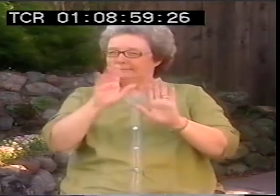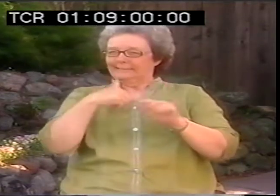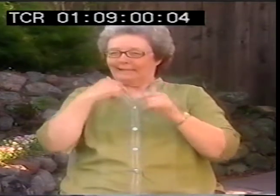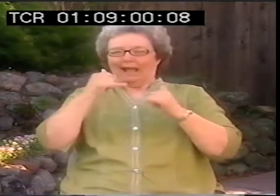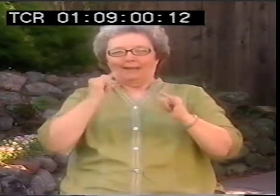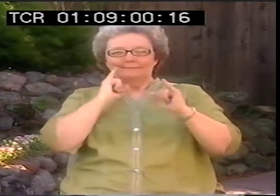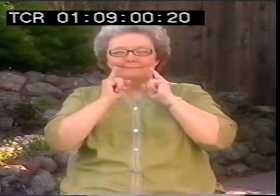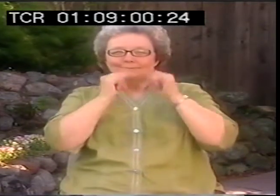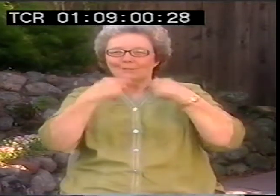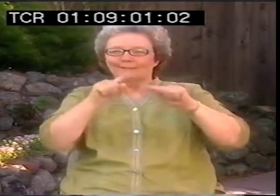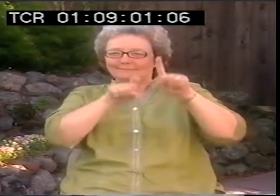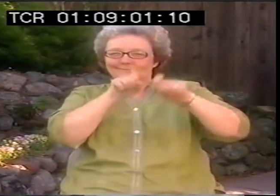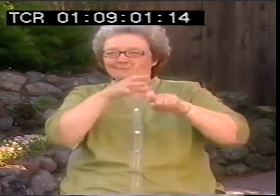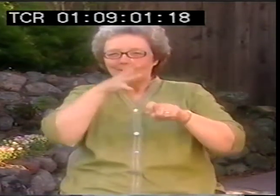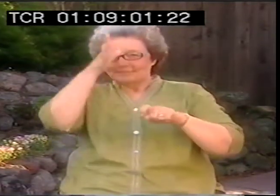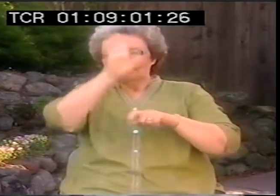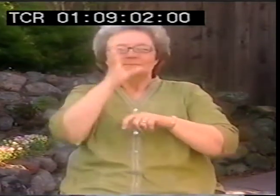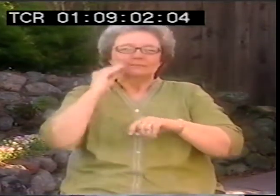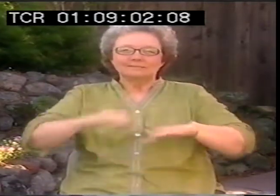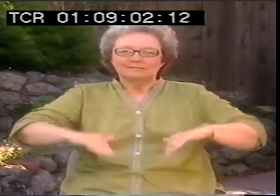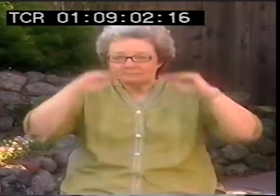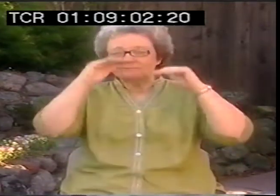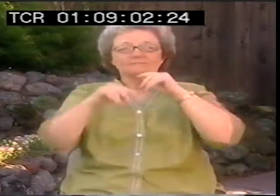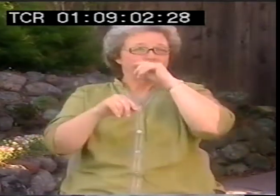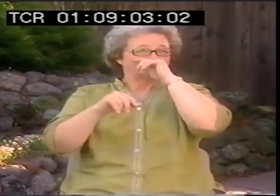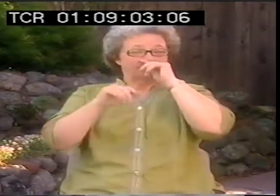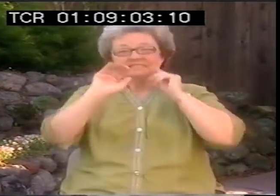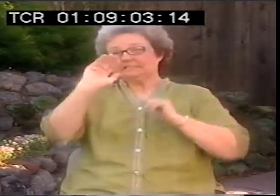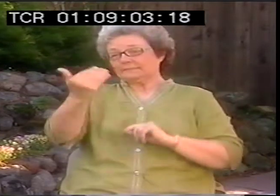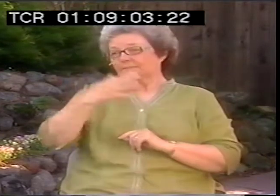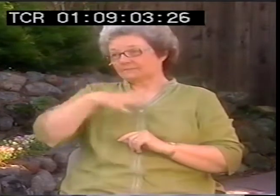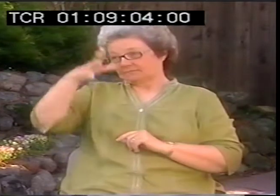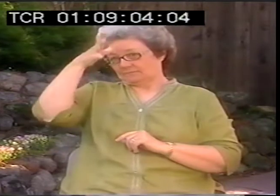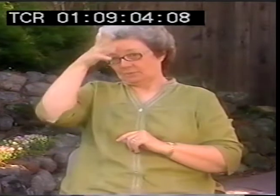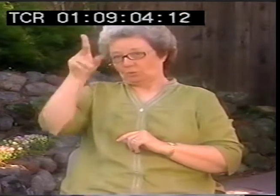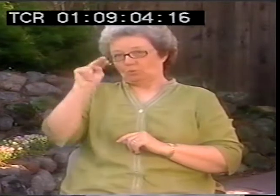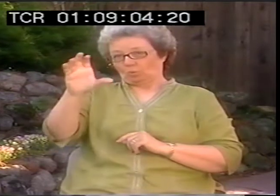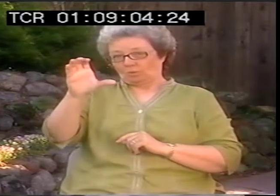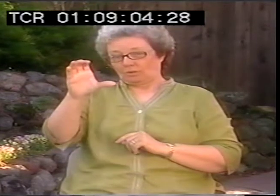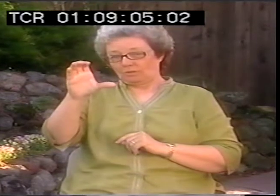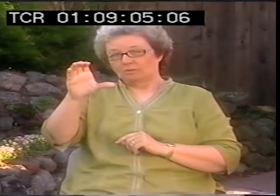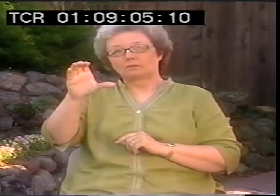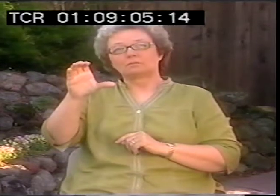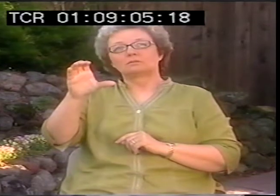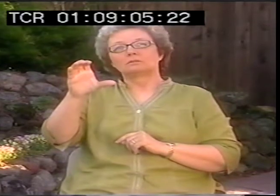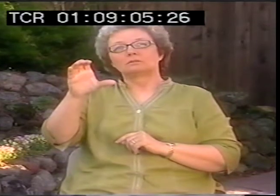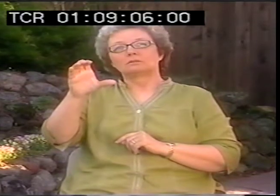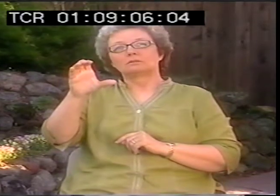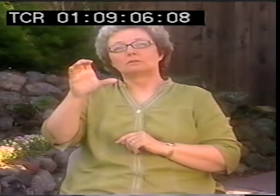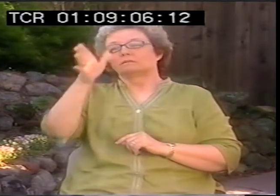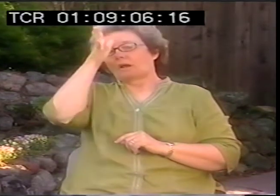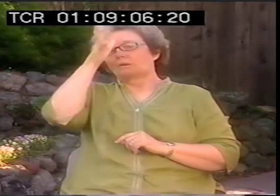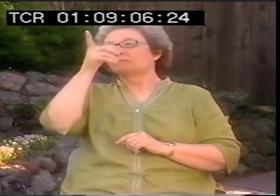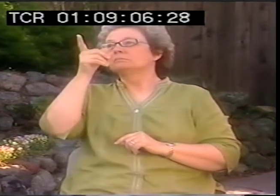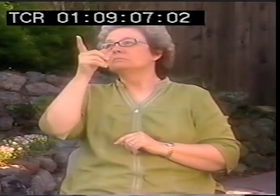o Now, my father, I just had interviewed him recently about how he grew up. He grew up in North Carolina.